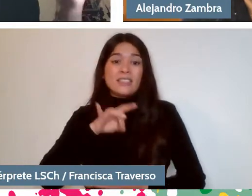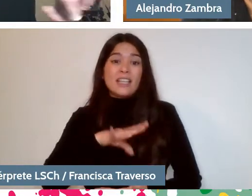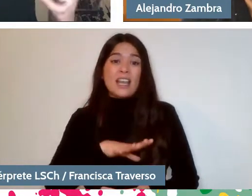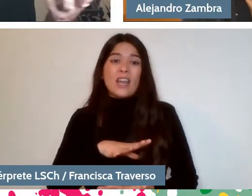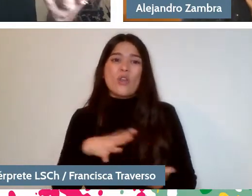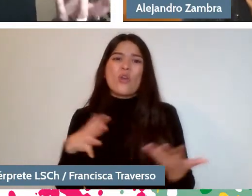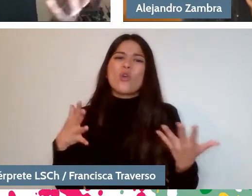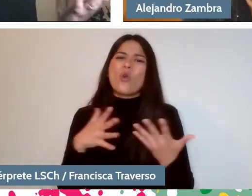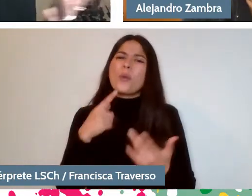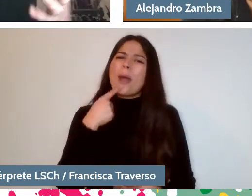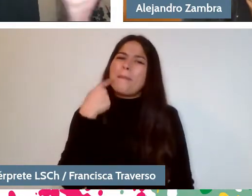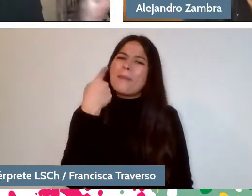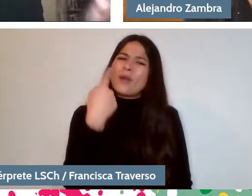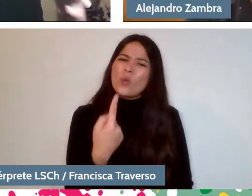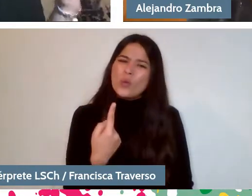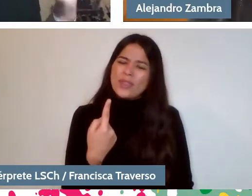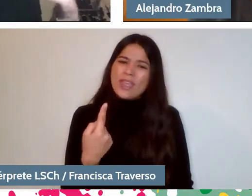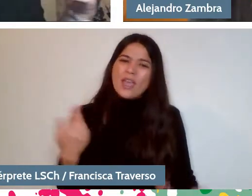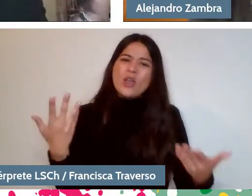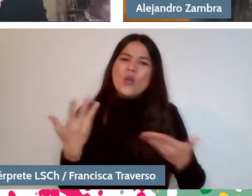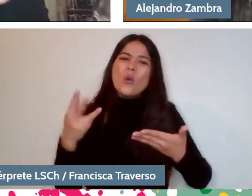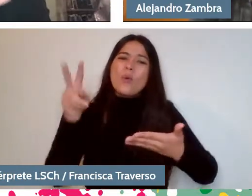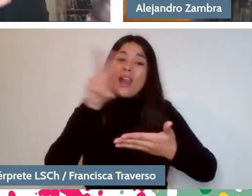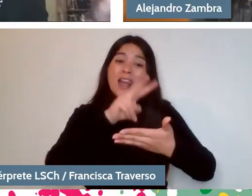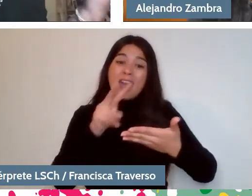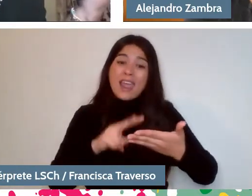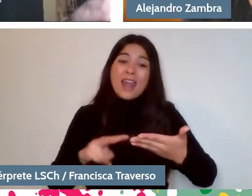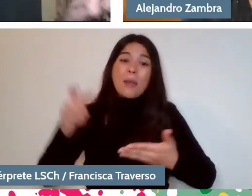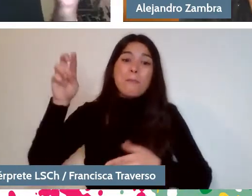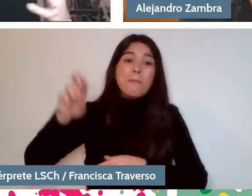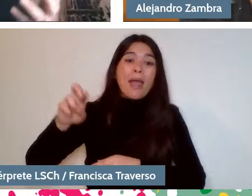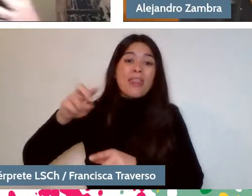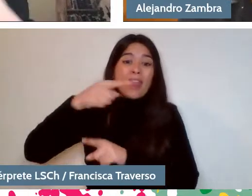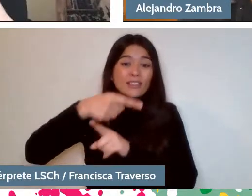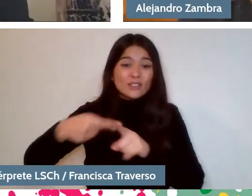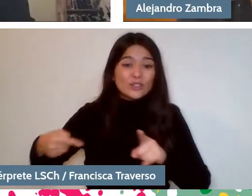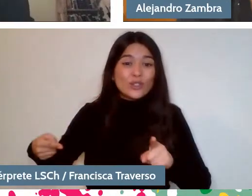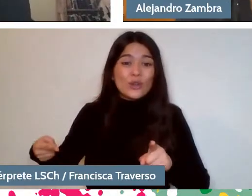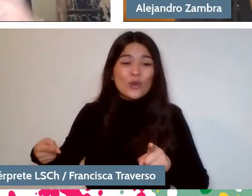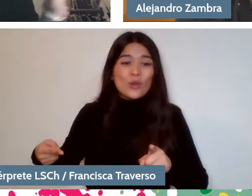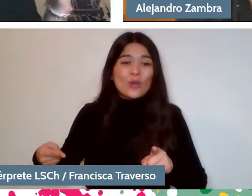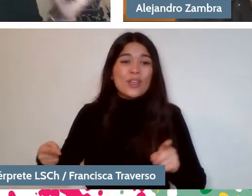how to read the book of the stepfather, and if it is different to read the book of a stepfather than to read the book of a dad.